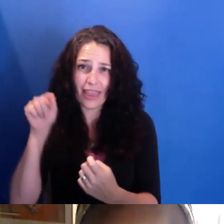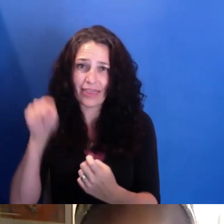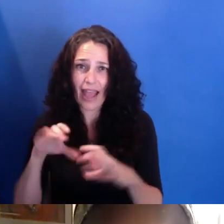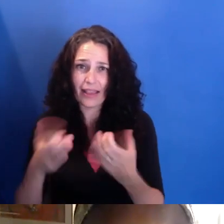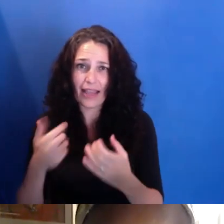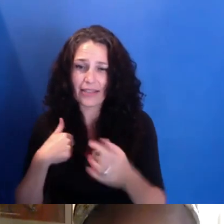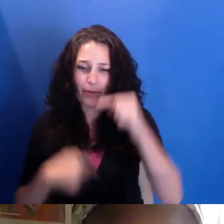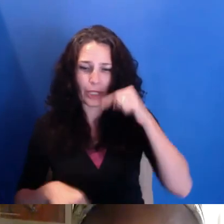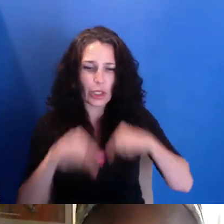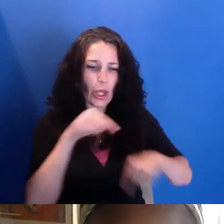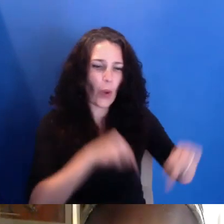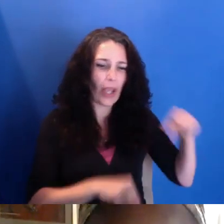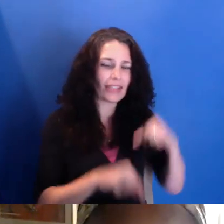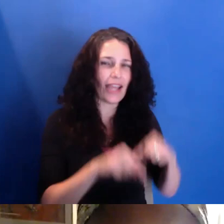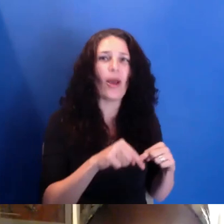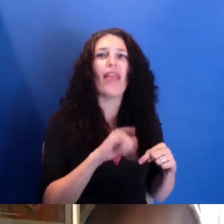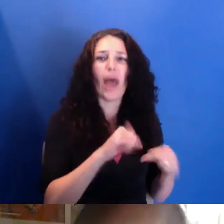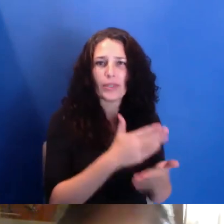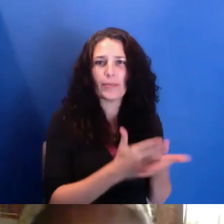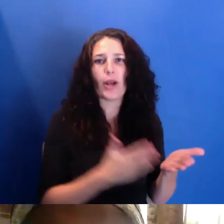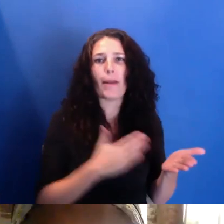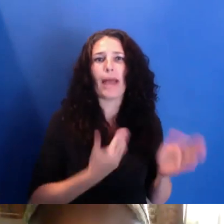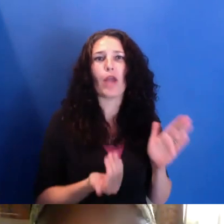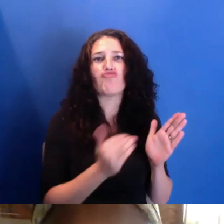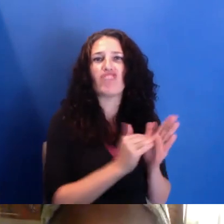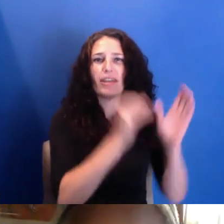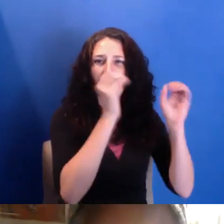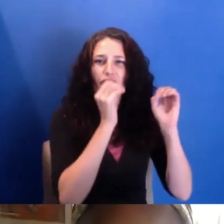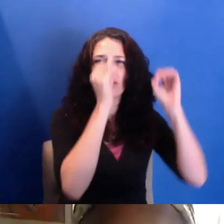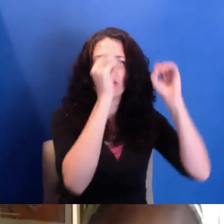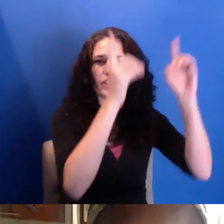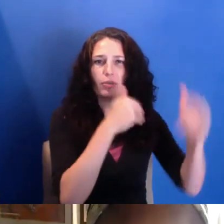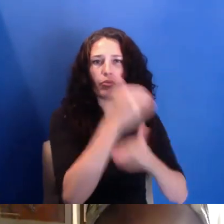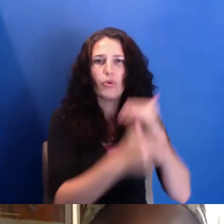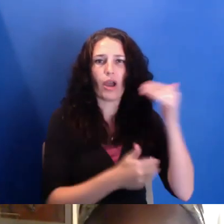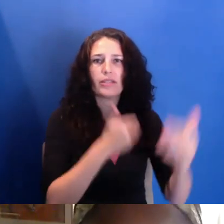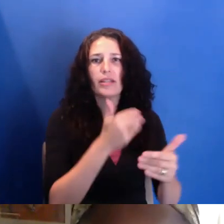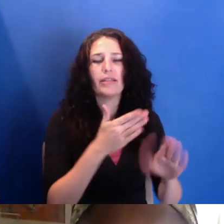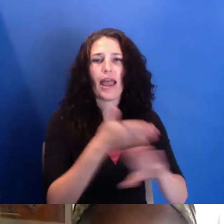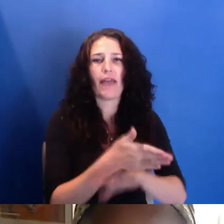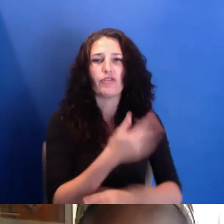part of my re-education process since graduate film school, which was very eurocentric,